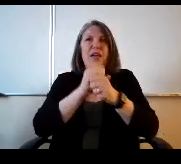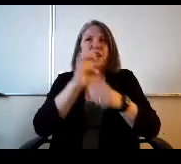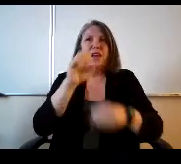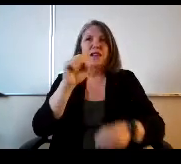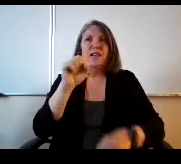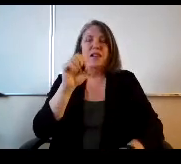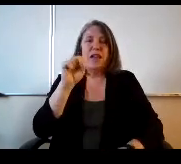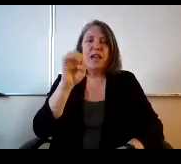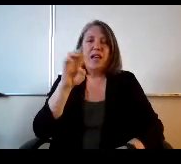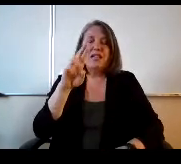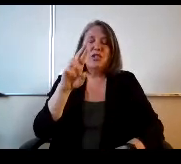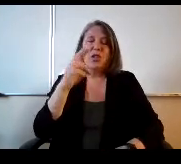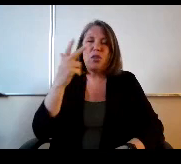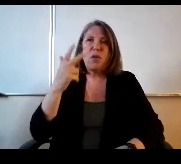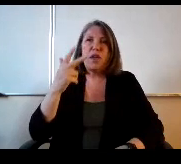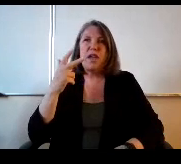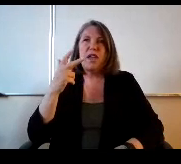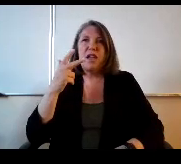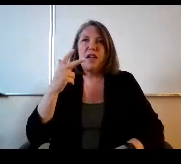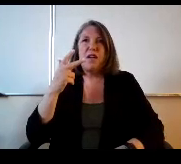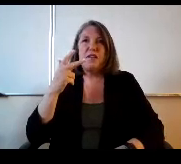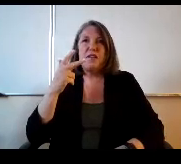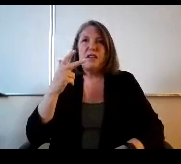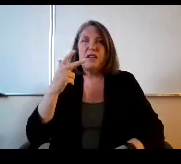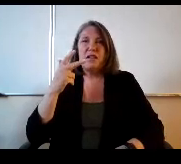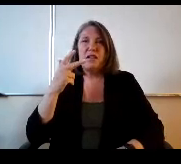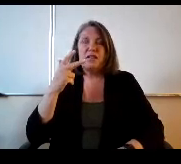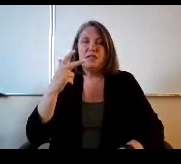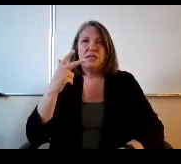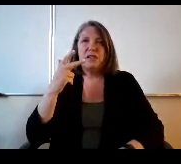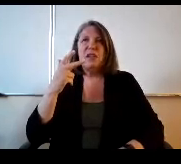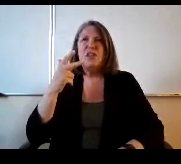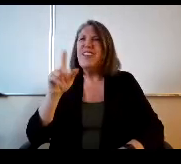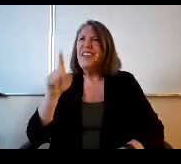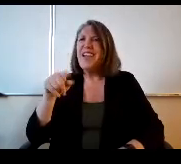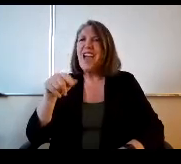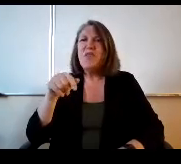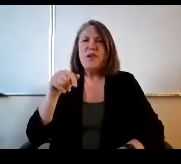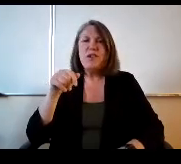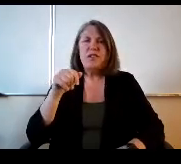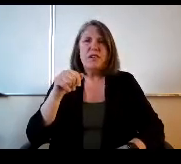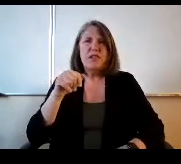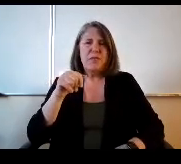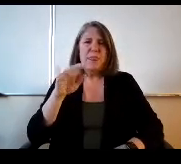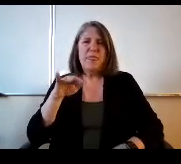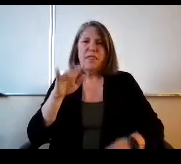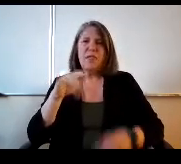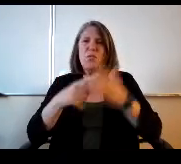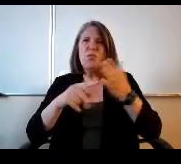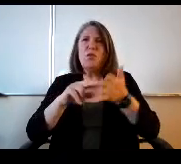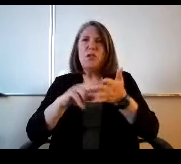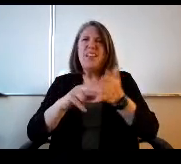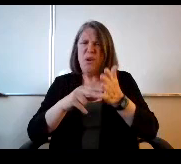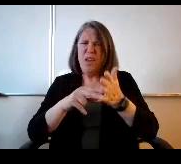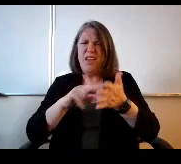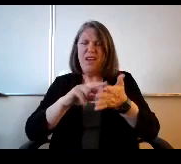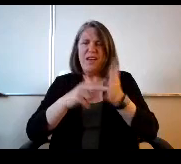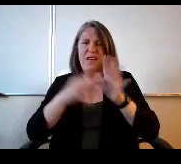The weave. Still, at the very beginning stages of defining. But what I do know so far is that there's